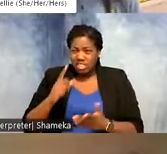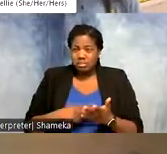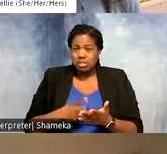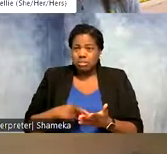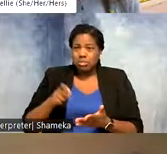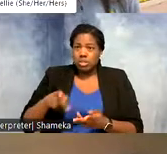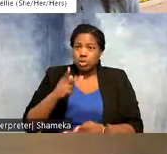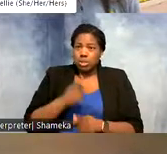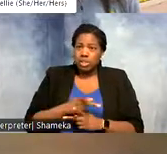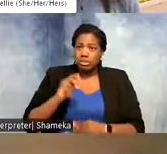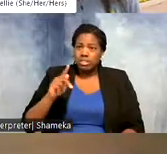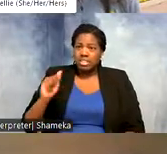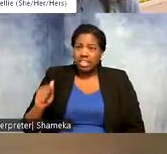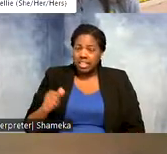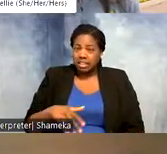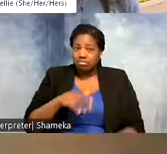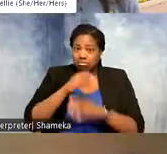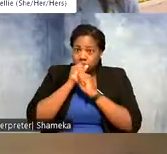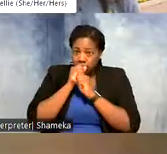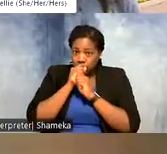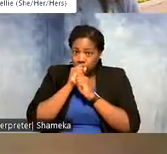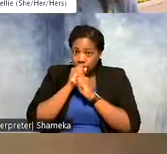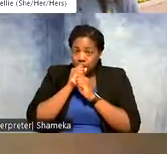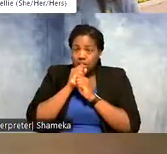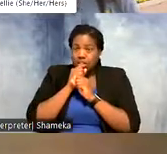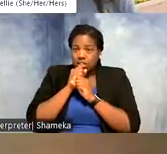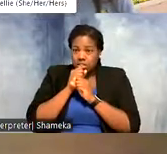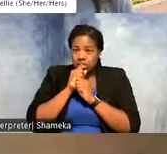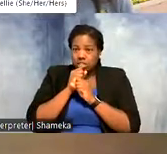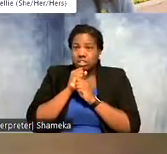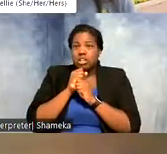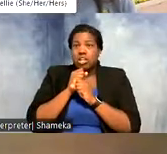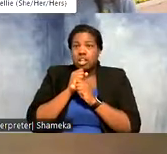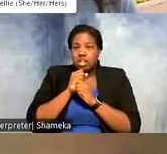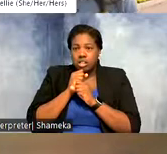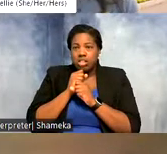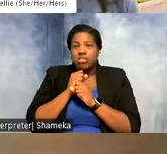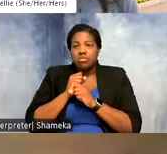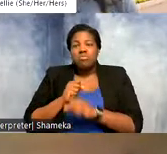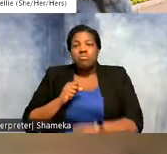the data secret. Top secret bird tracking data. Now I want you to again